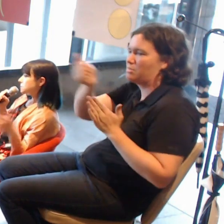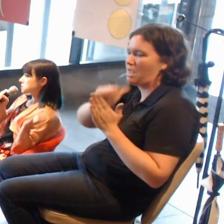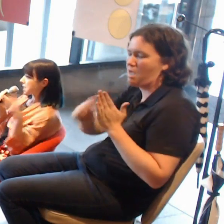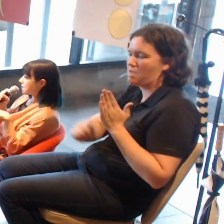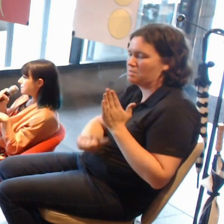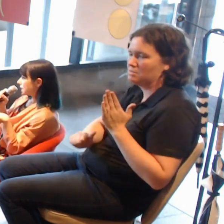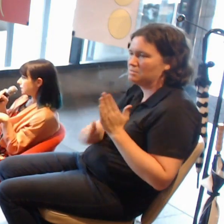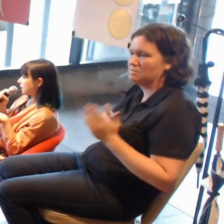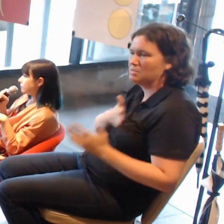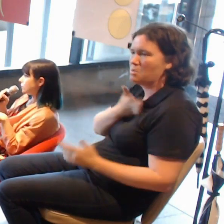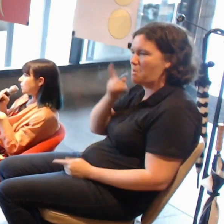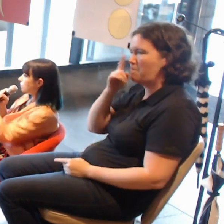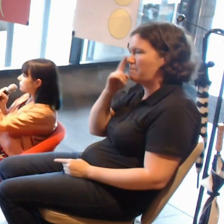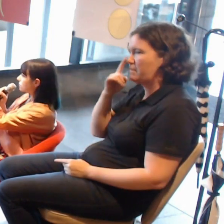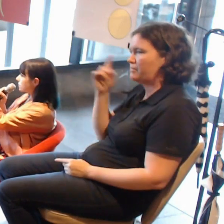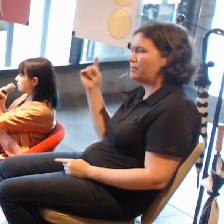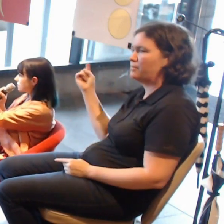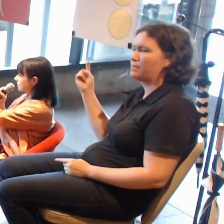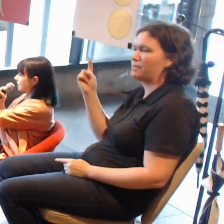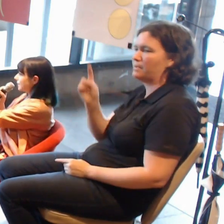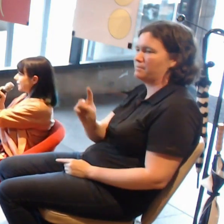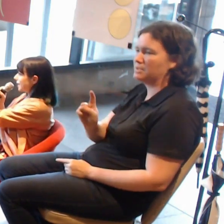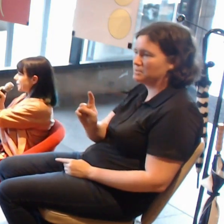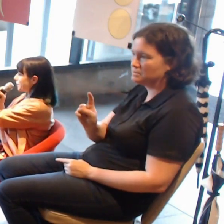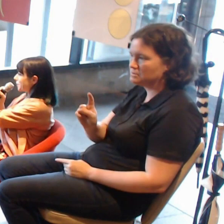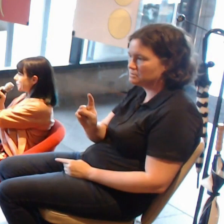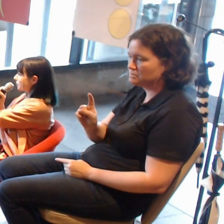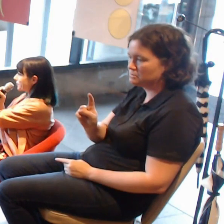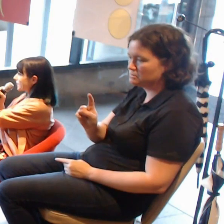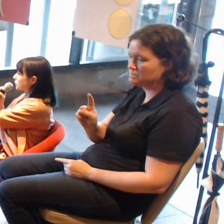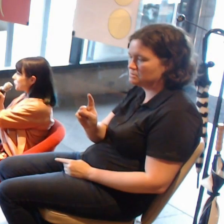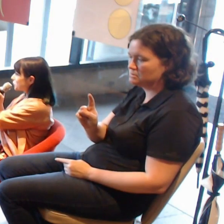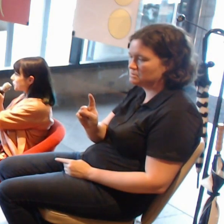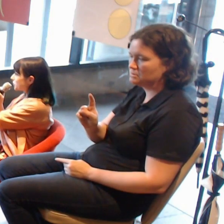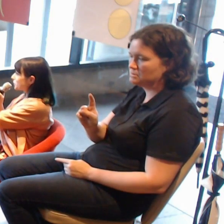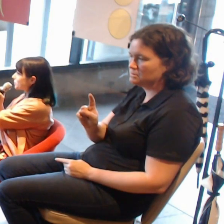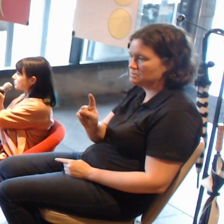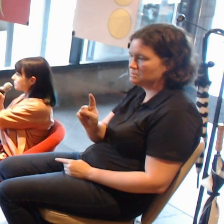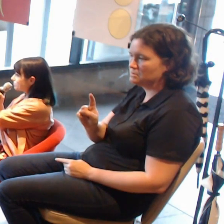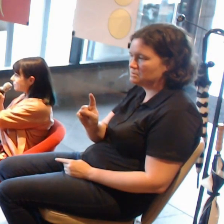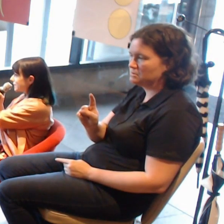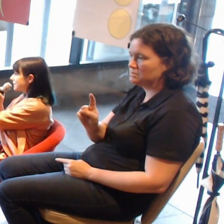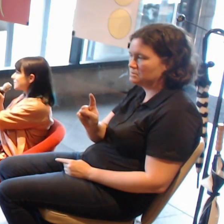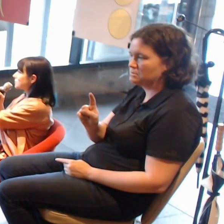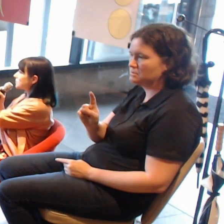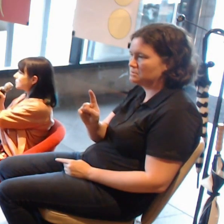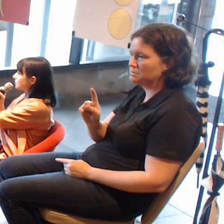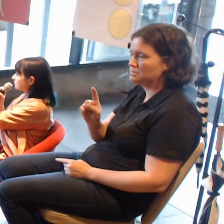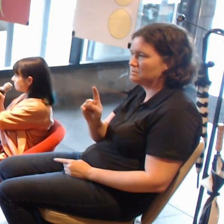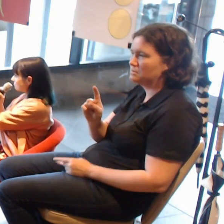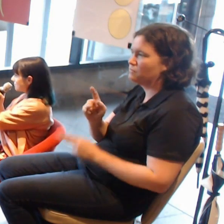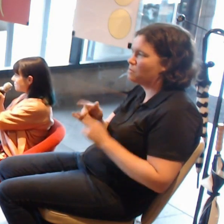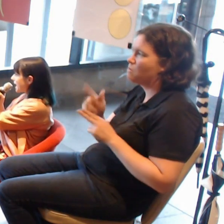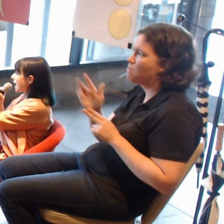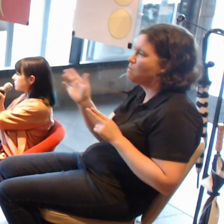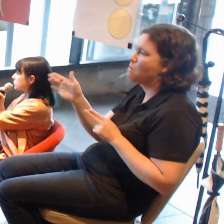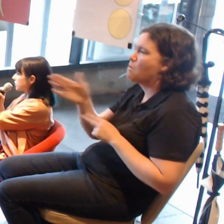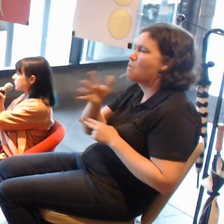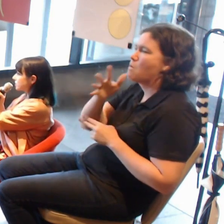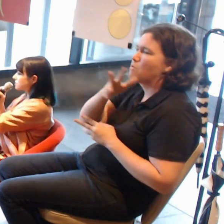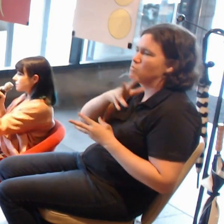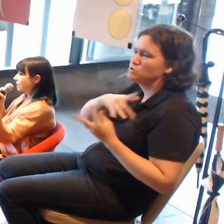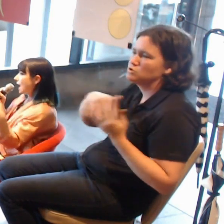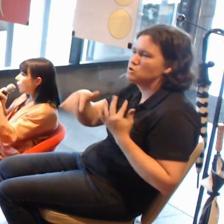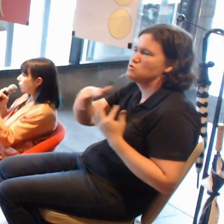and for all of the social, political power structures of our world,